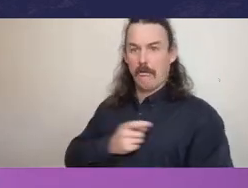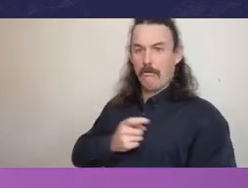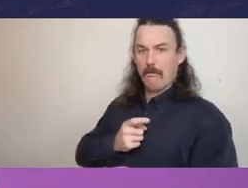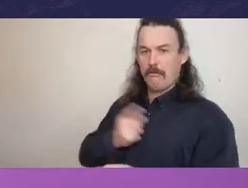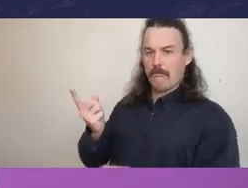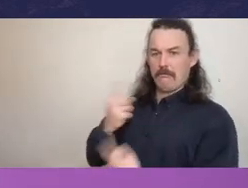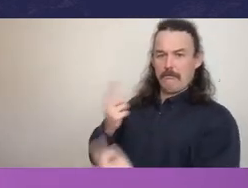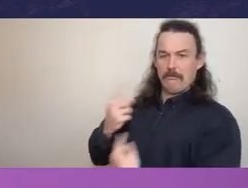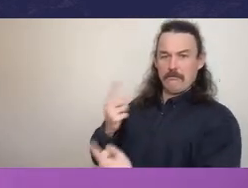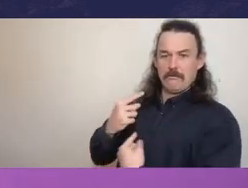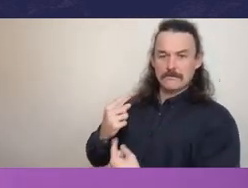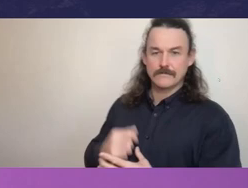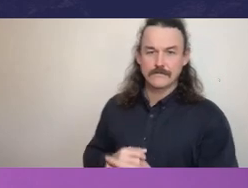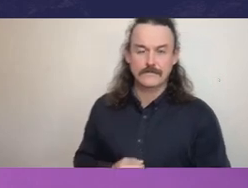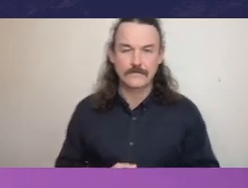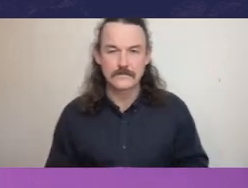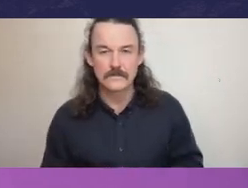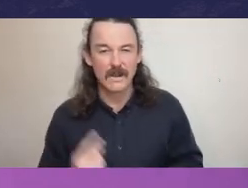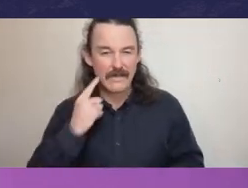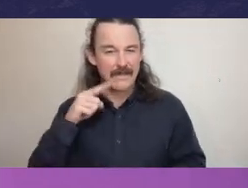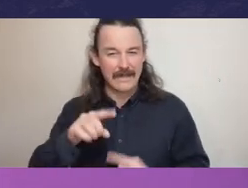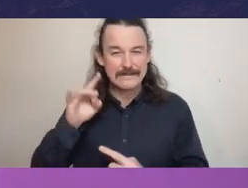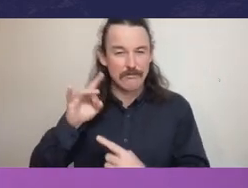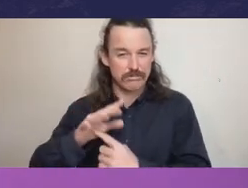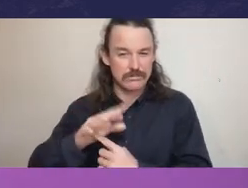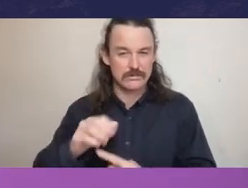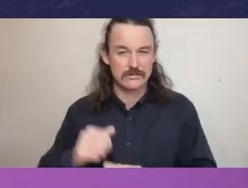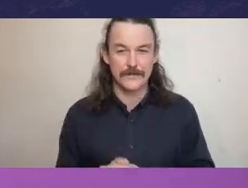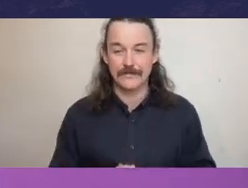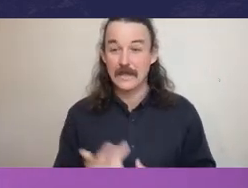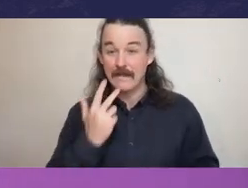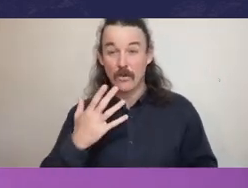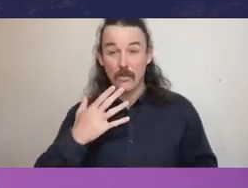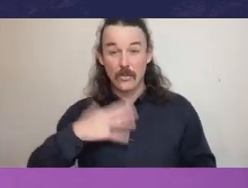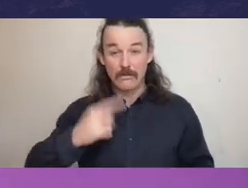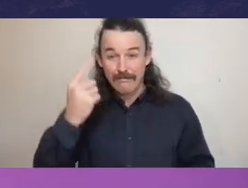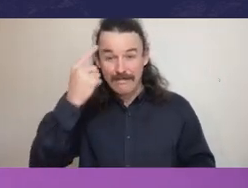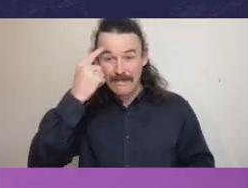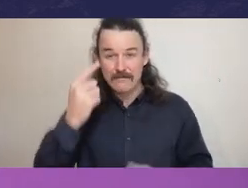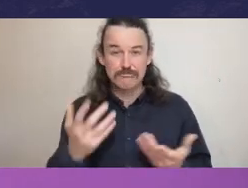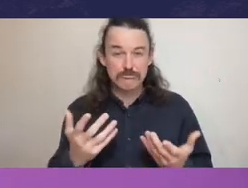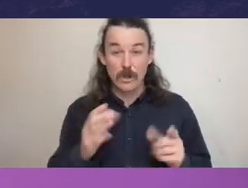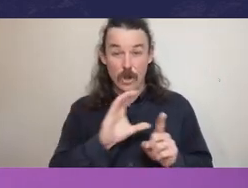If we're looking at saying to someone, ‘what does a culture of integrity mean?’